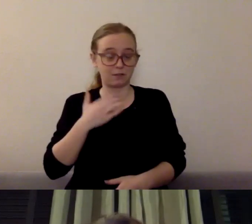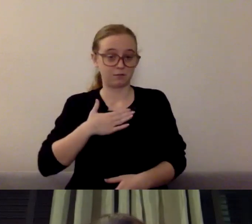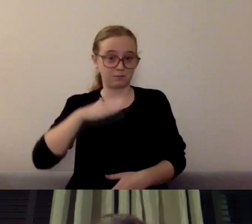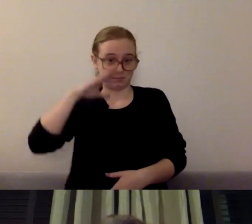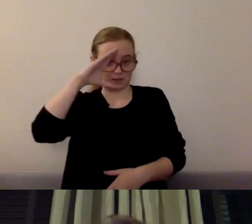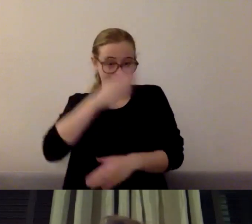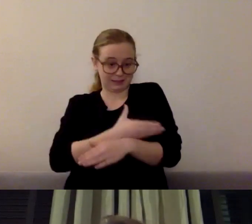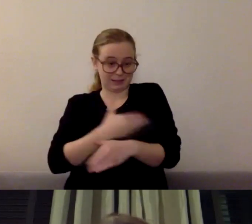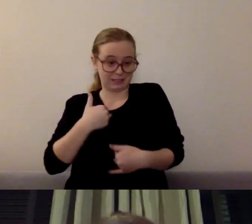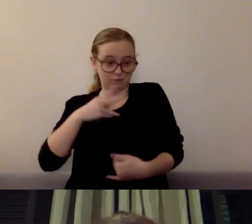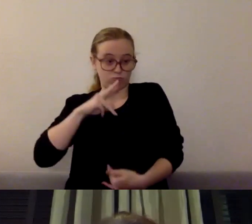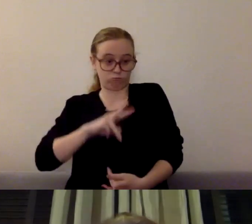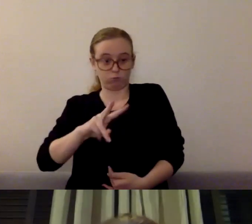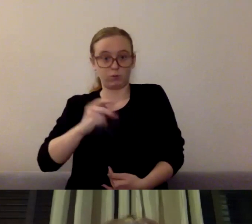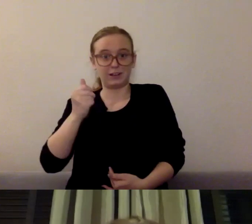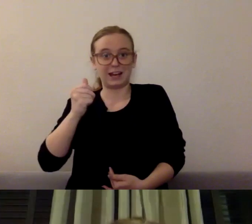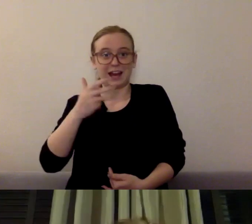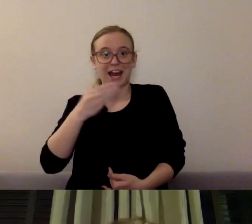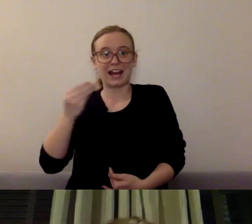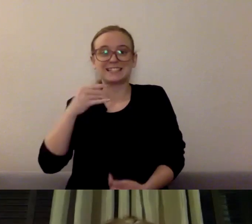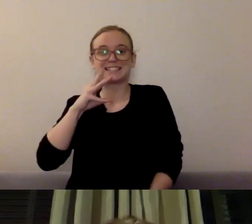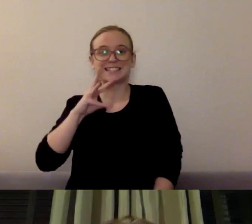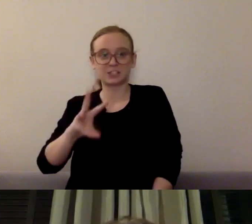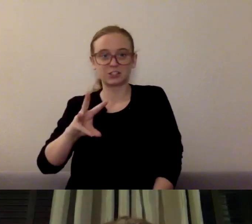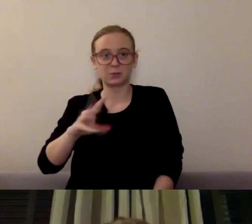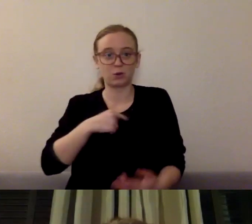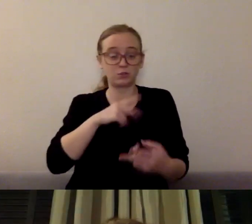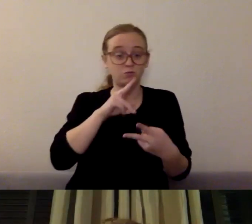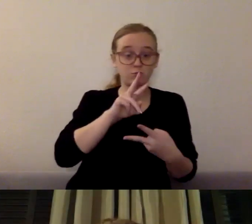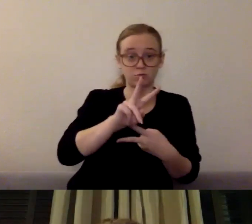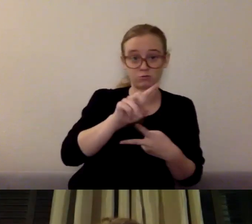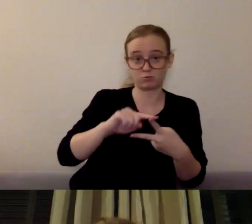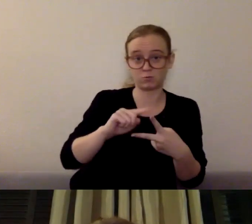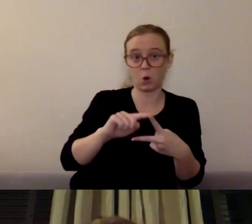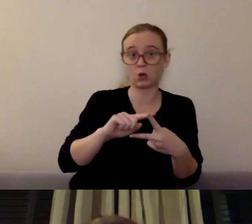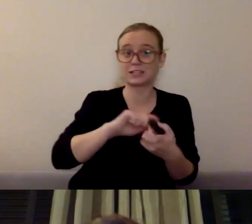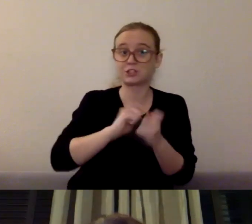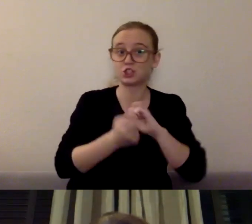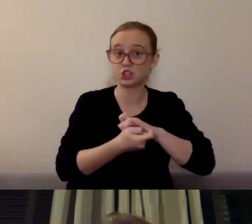we have changes in daycare. He's a first grader, and so his first grade experience is quite different